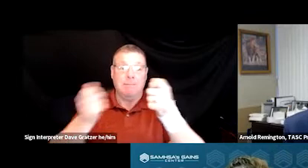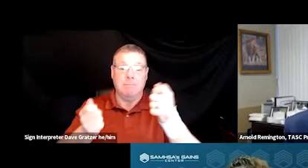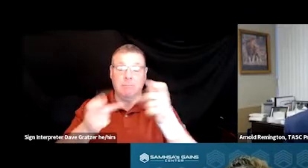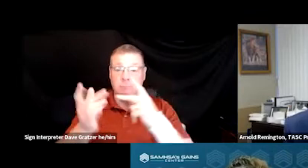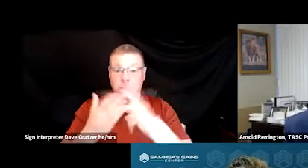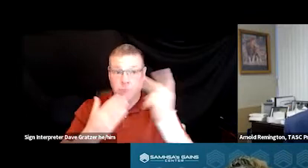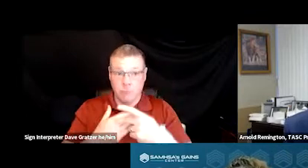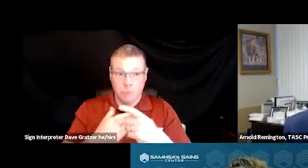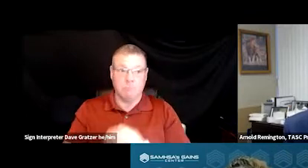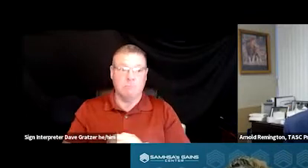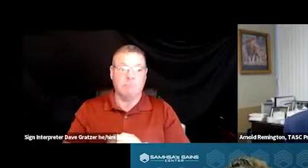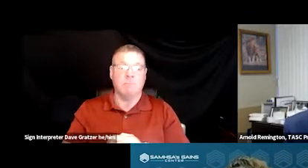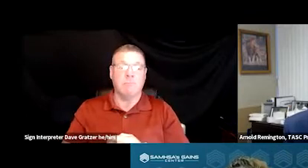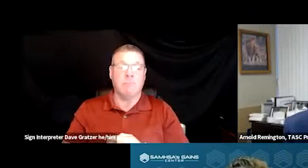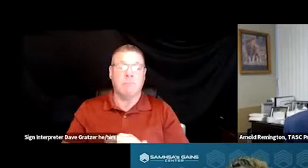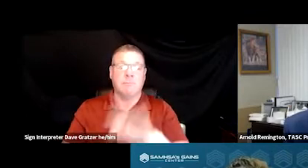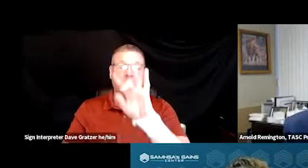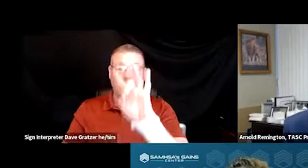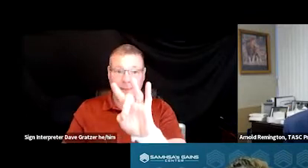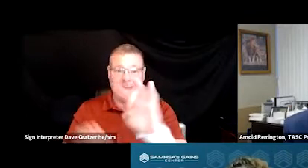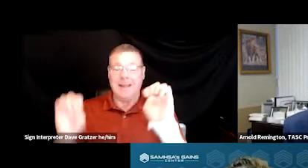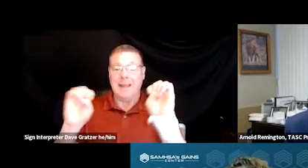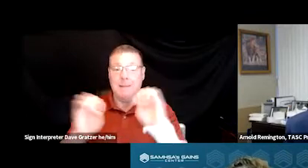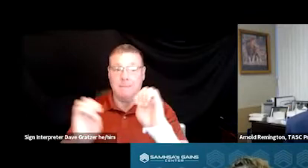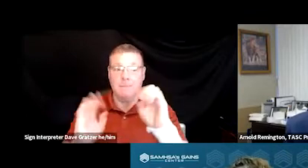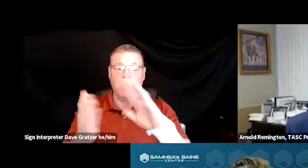which consists of eight emergency community support staff,